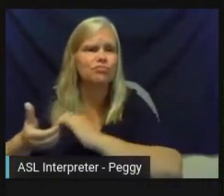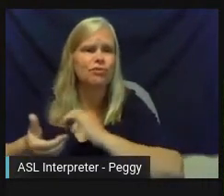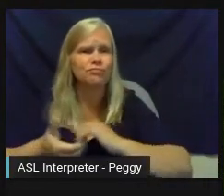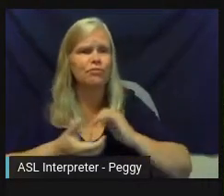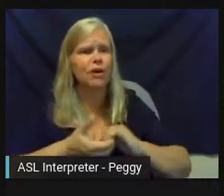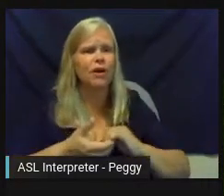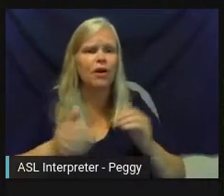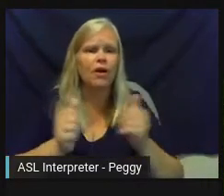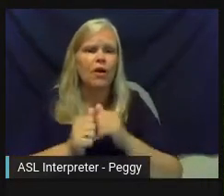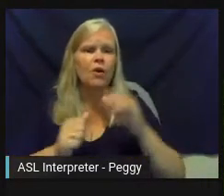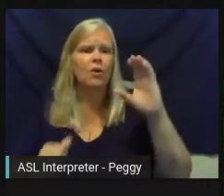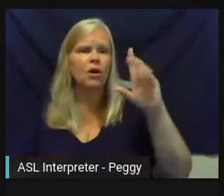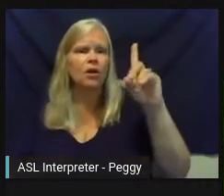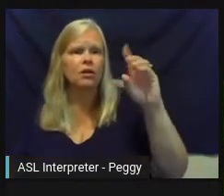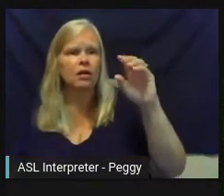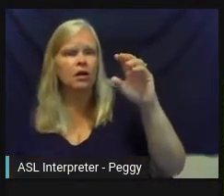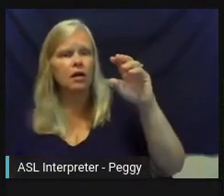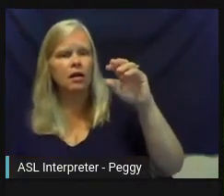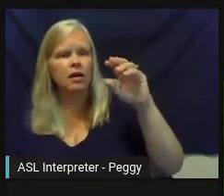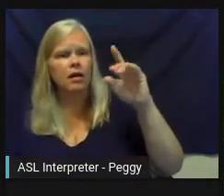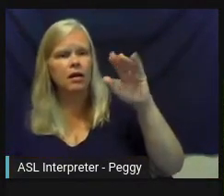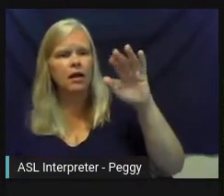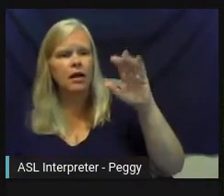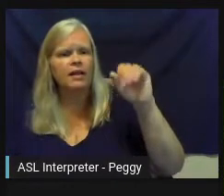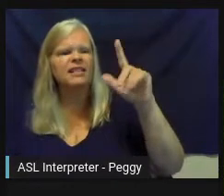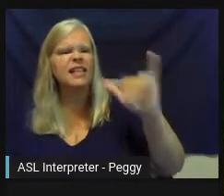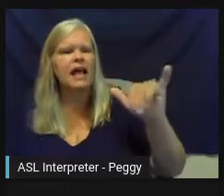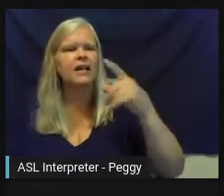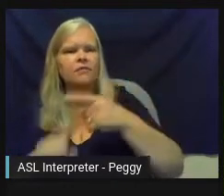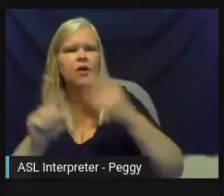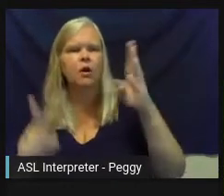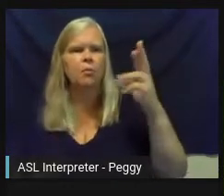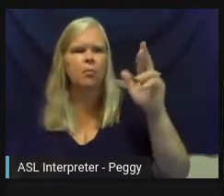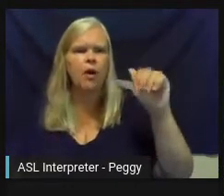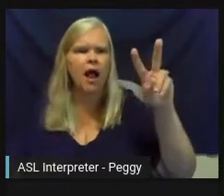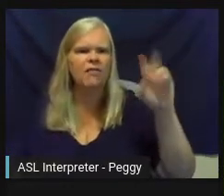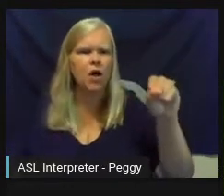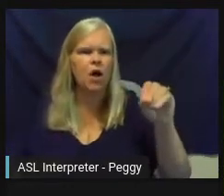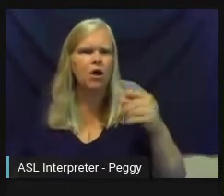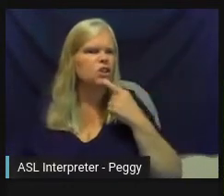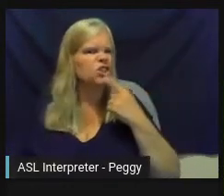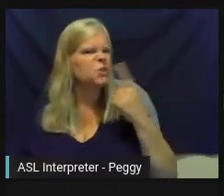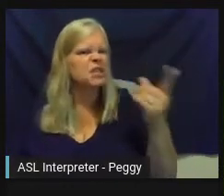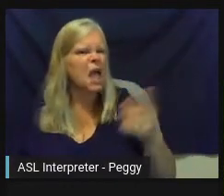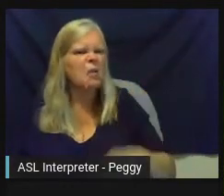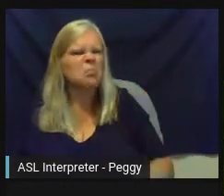Bravo, I now call the Sally Effect where she'll say, we can't do that, and then nine months later Sally's